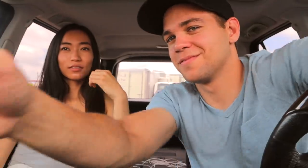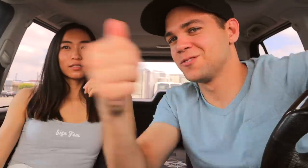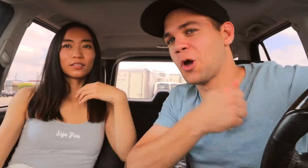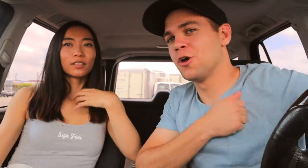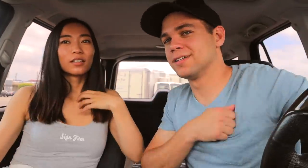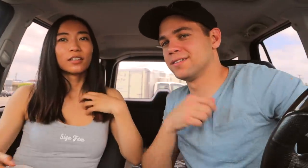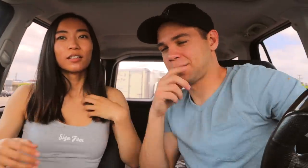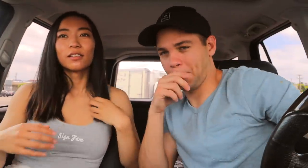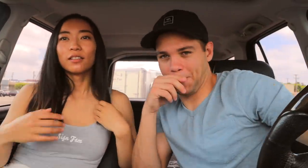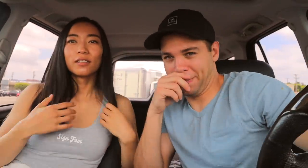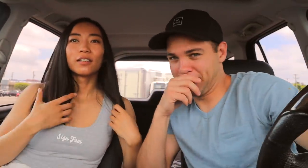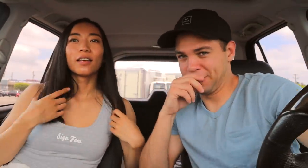Sorry.